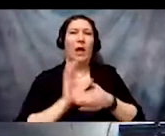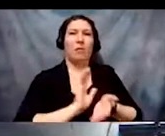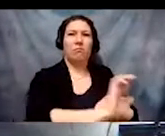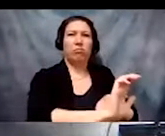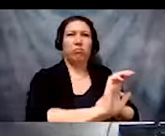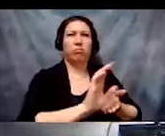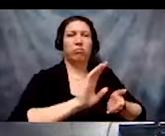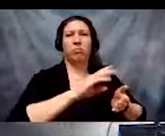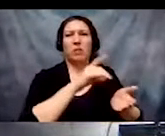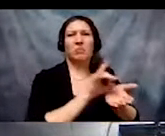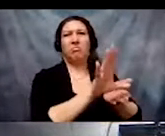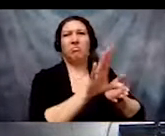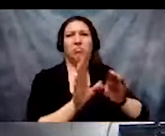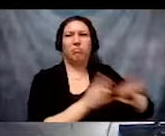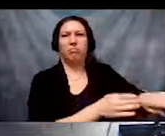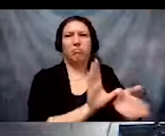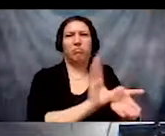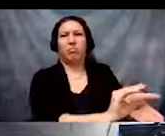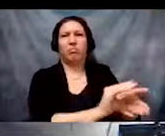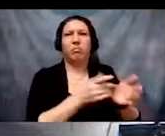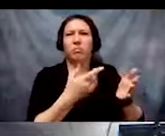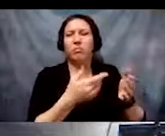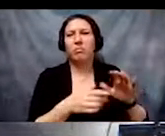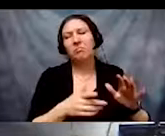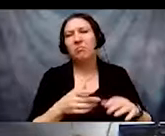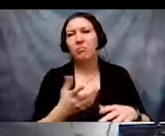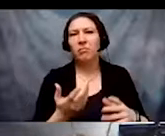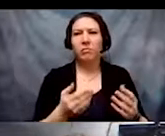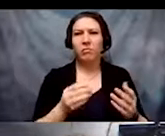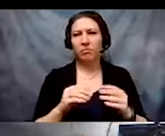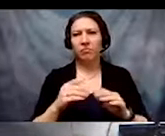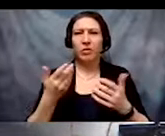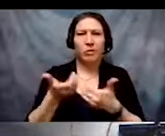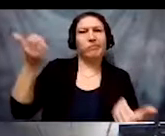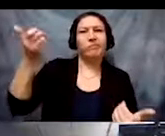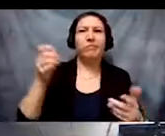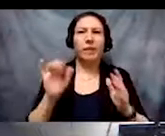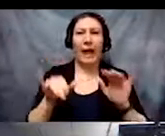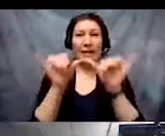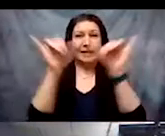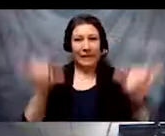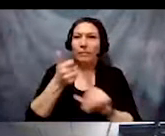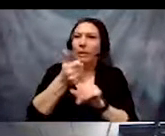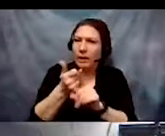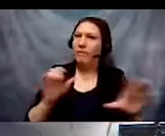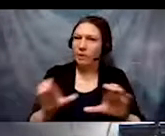other groups more or exclusively. I think you need to think